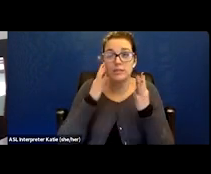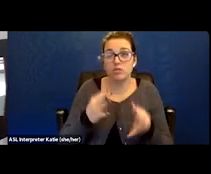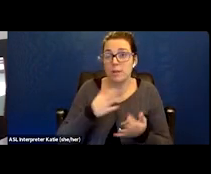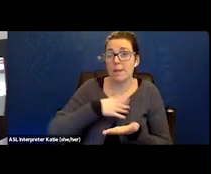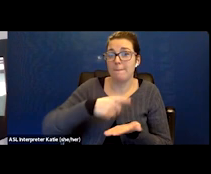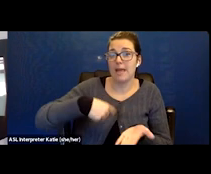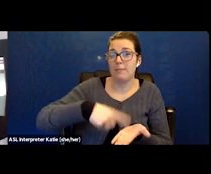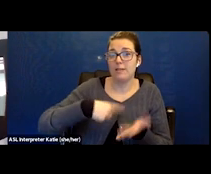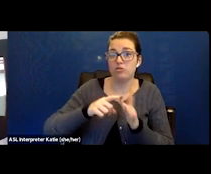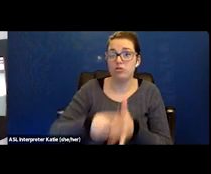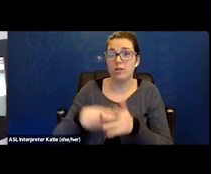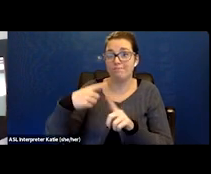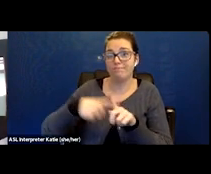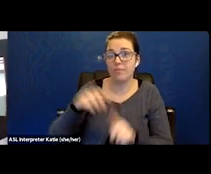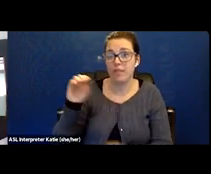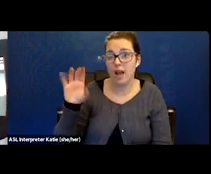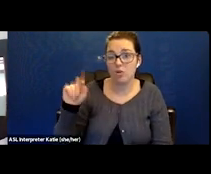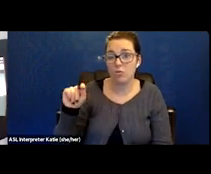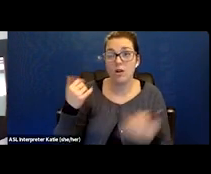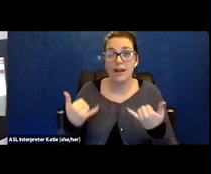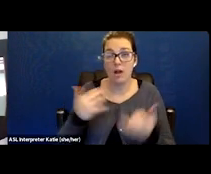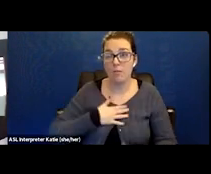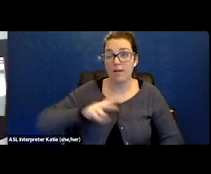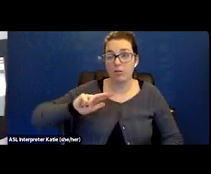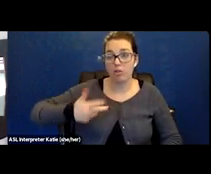so I'm actually on my third payment now and it was,